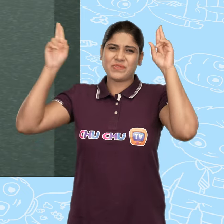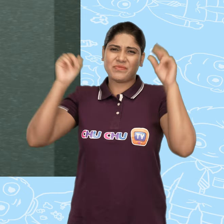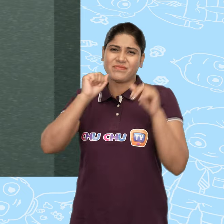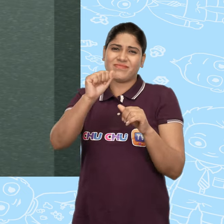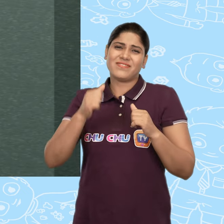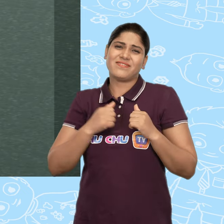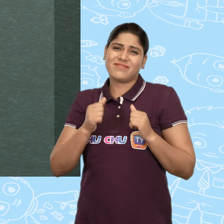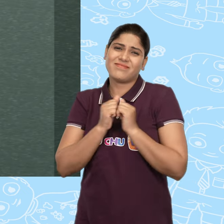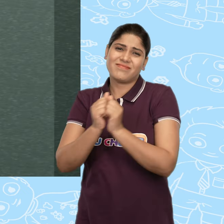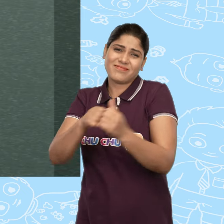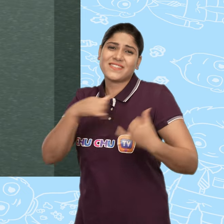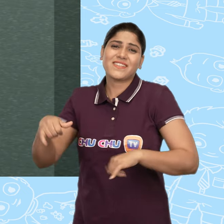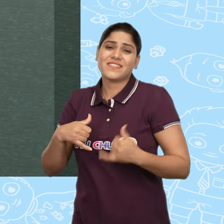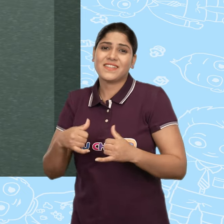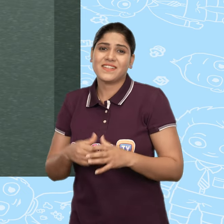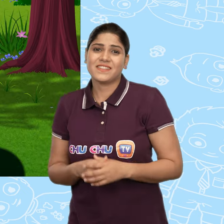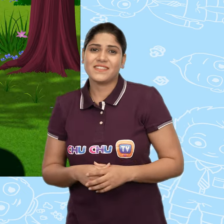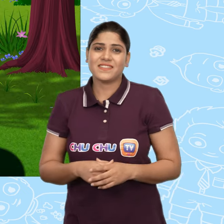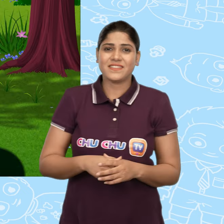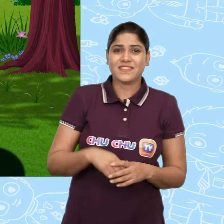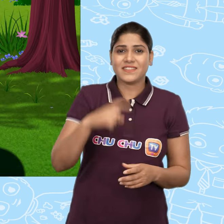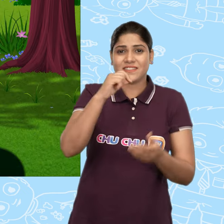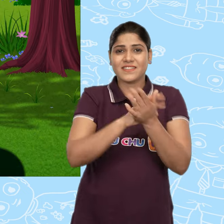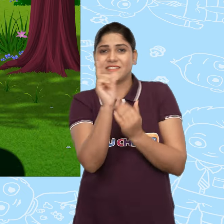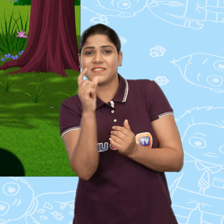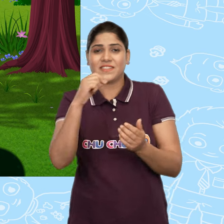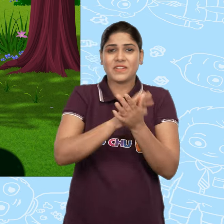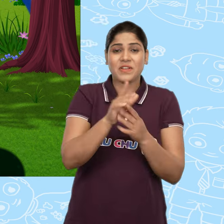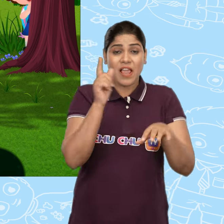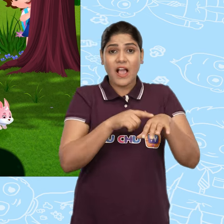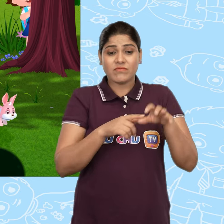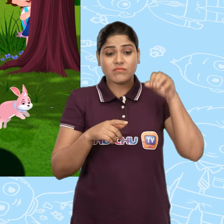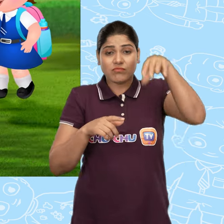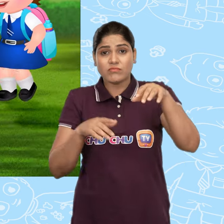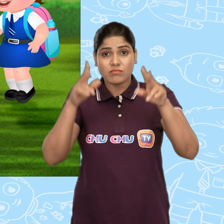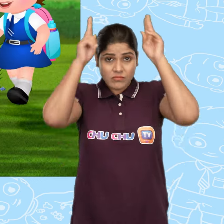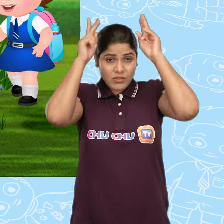I wonder if it'll would play with me! ChuChu followed the rabbit.